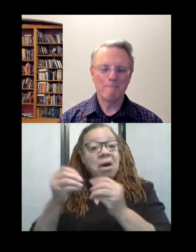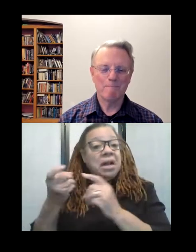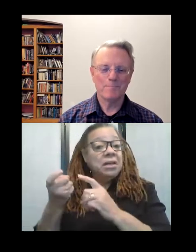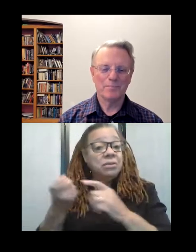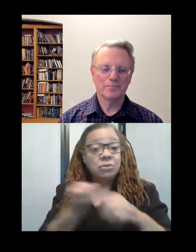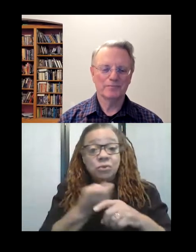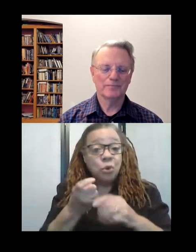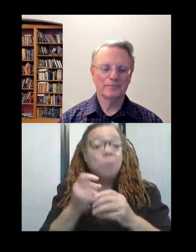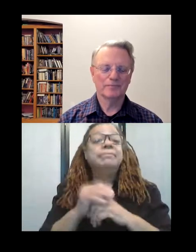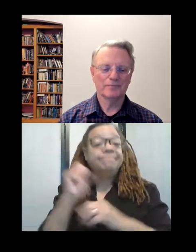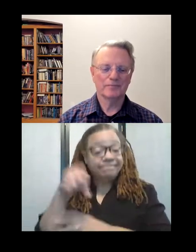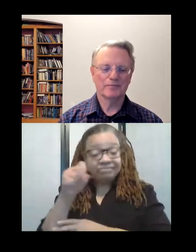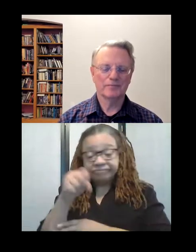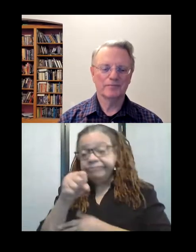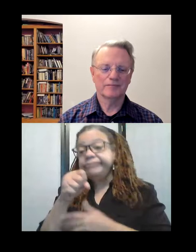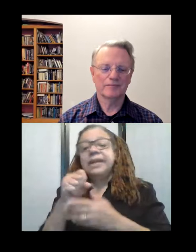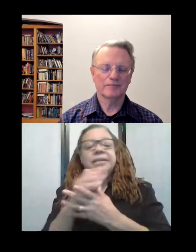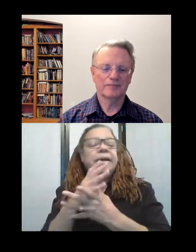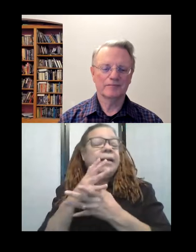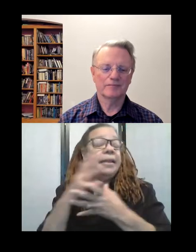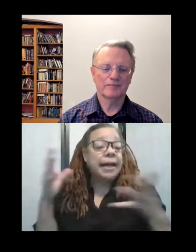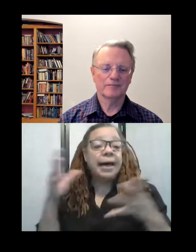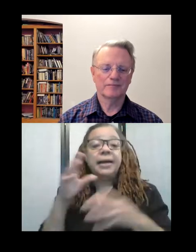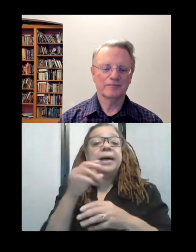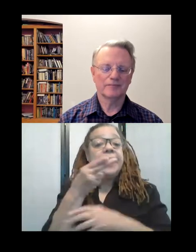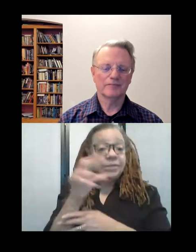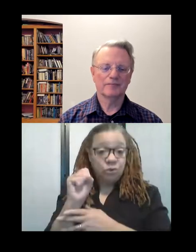I did. I did a lot of sewing, actually. In high school, I really sewed pretty